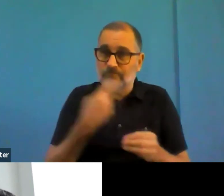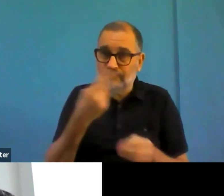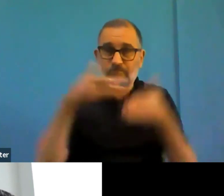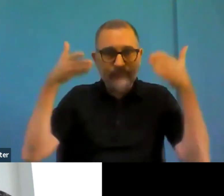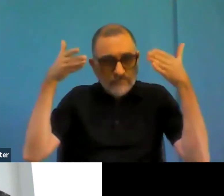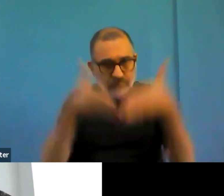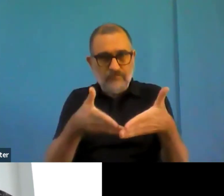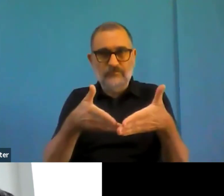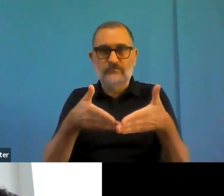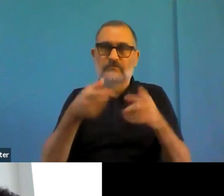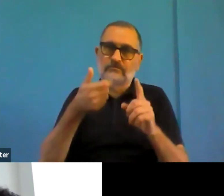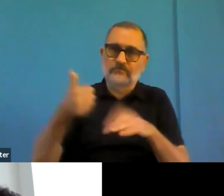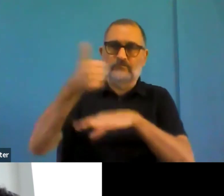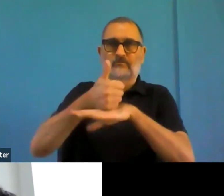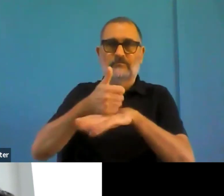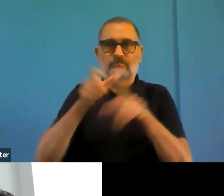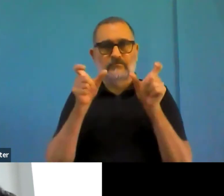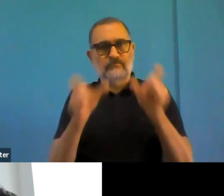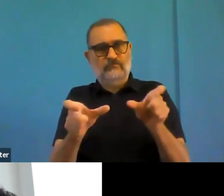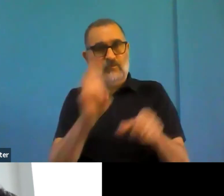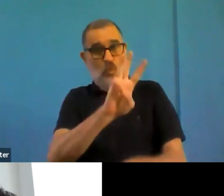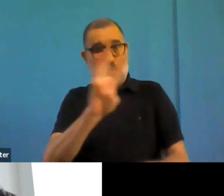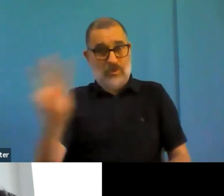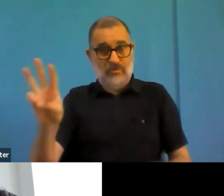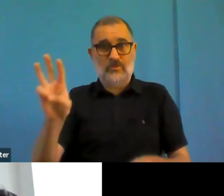CAC or approved by an external institution.